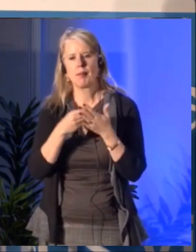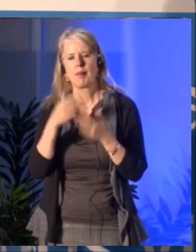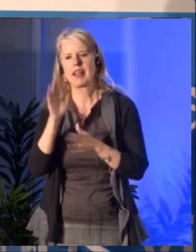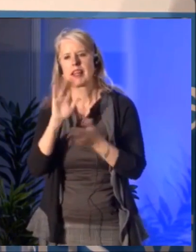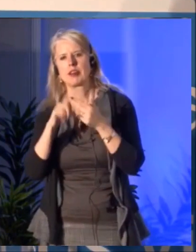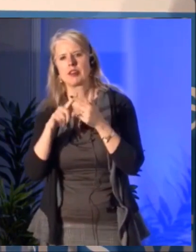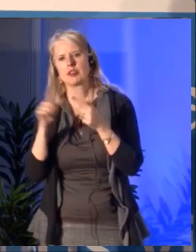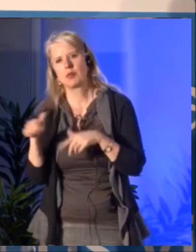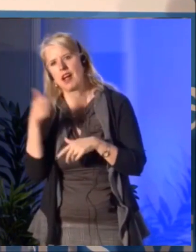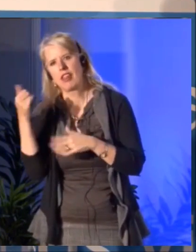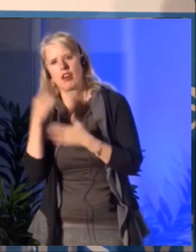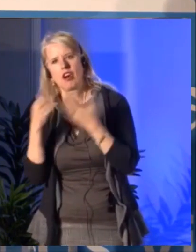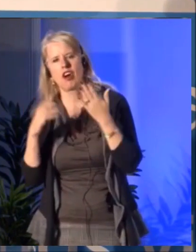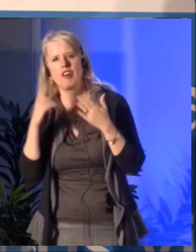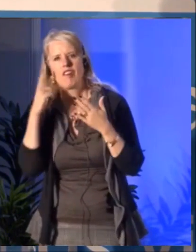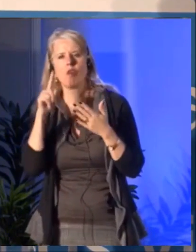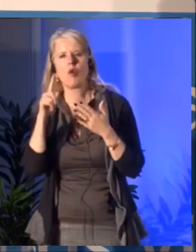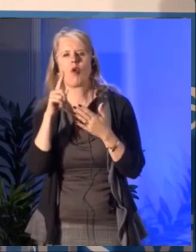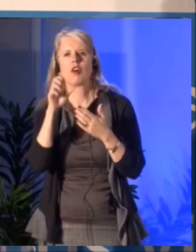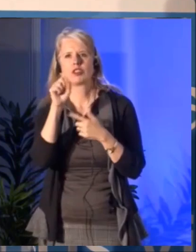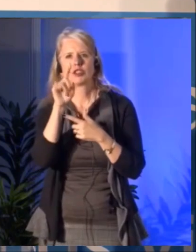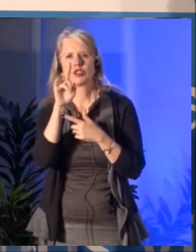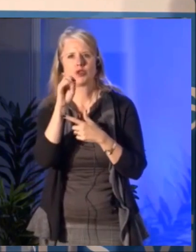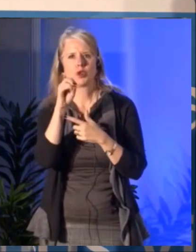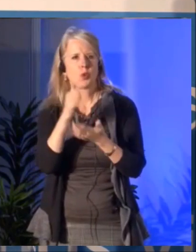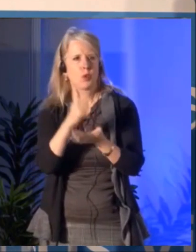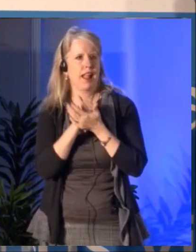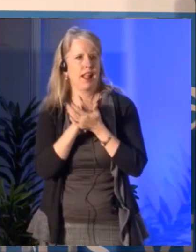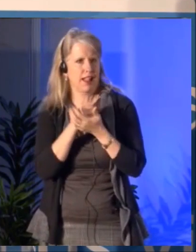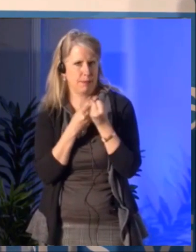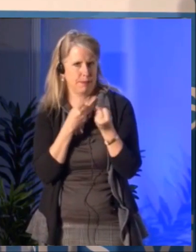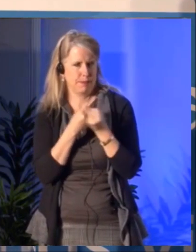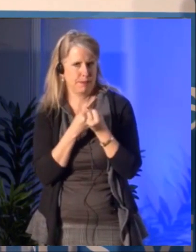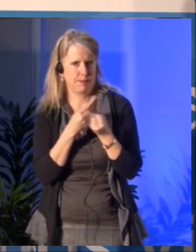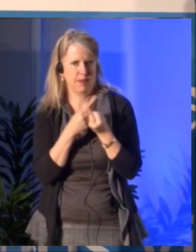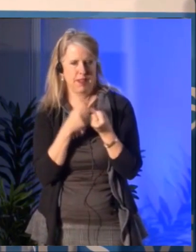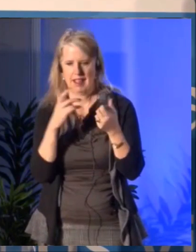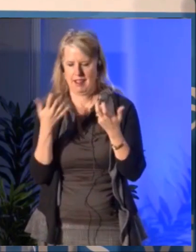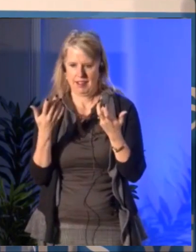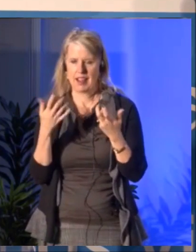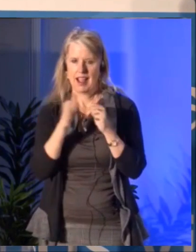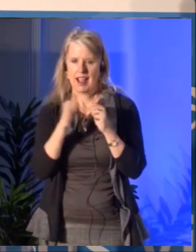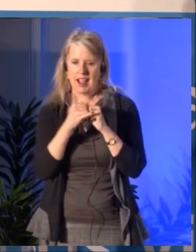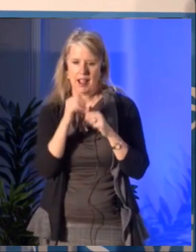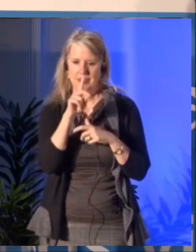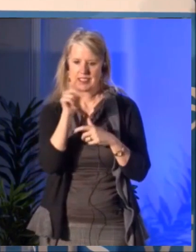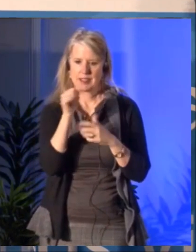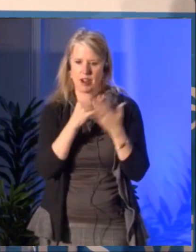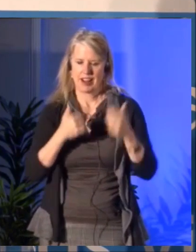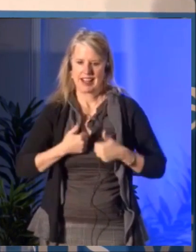I don't think to my knowledge right now that we are at the Council at the point of offering something specific